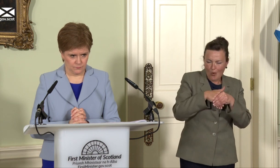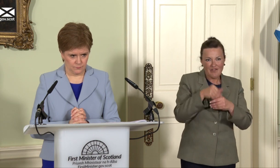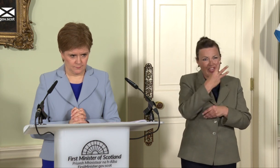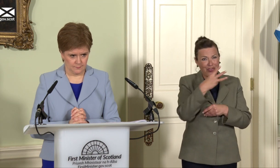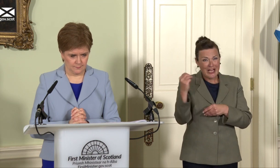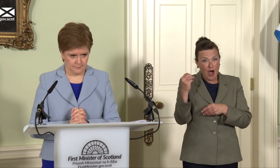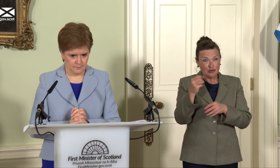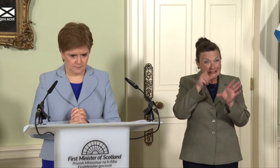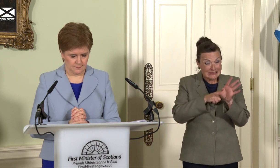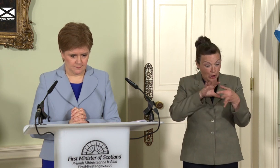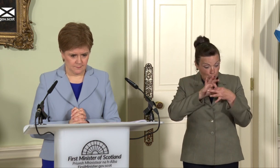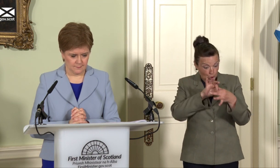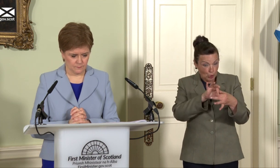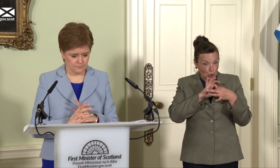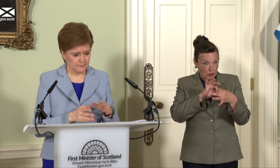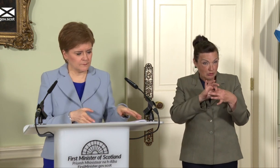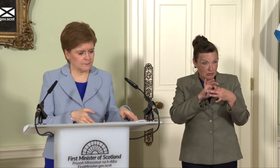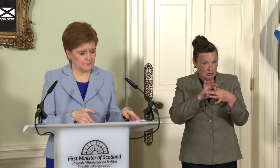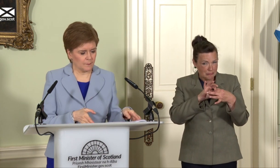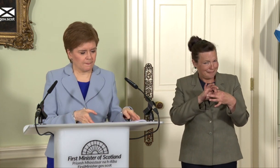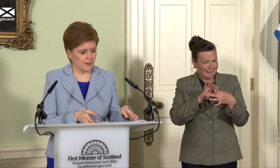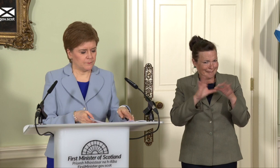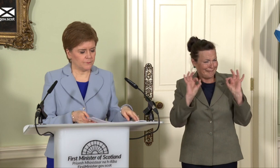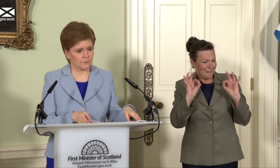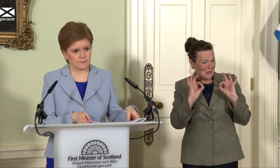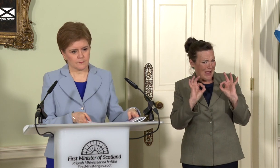has been as disastrous for Scotland and its economy as you describe,